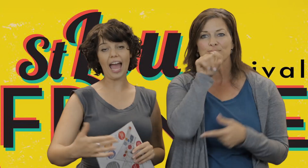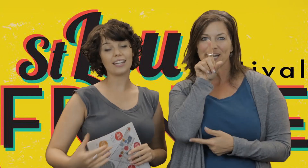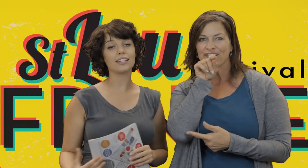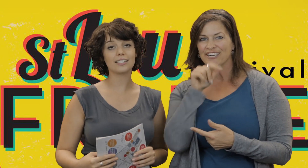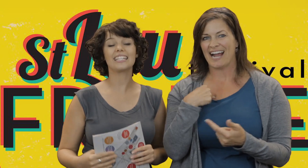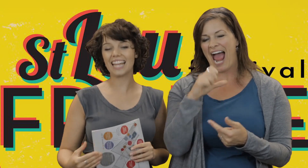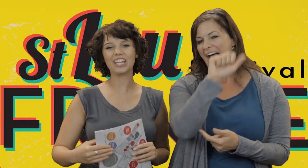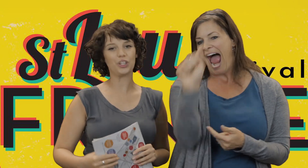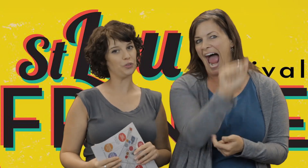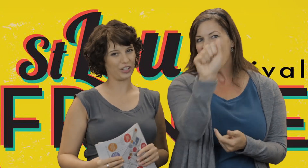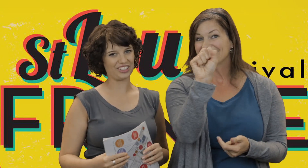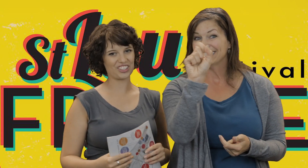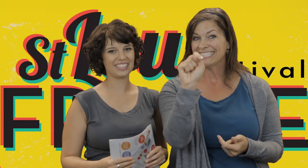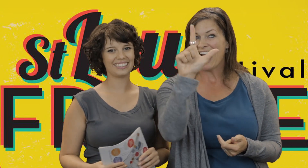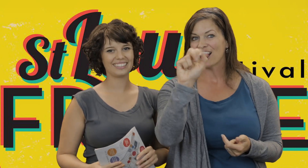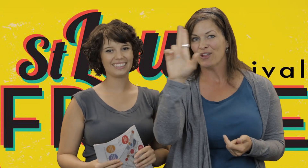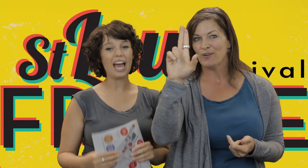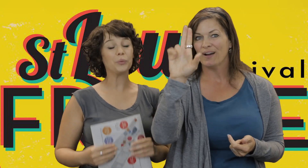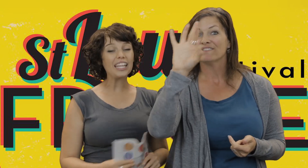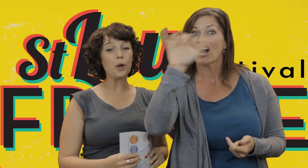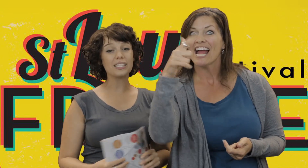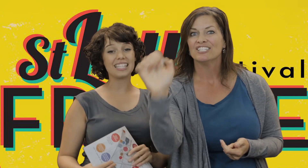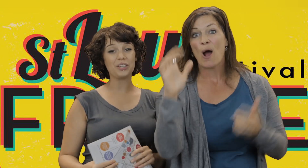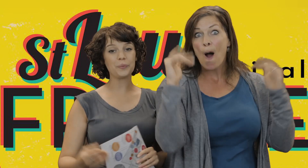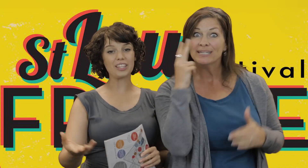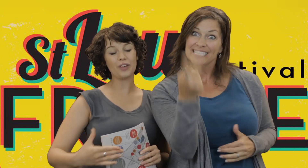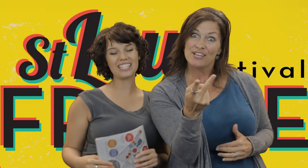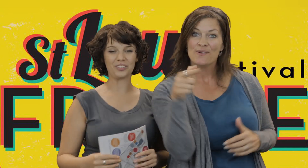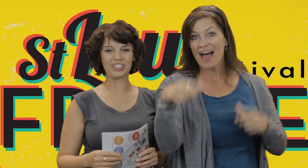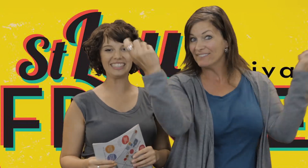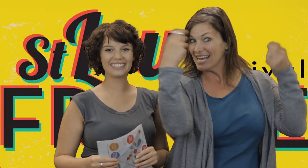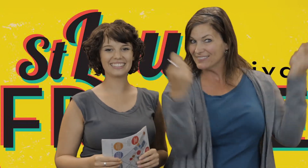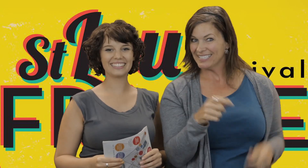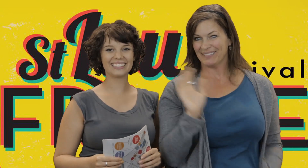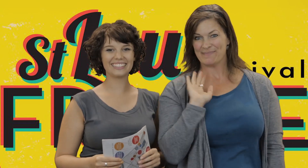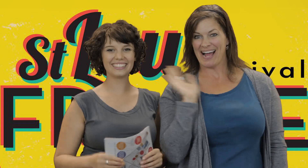I really hope to see you at the Festival!